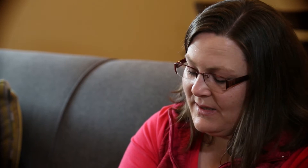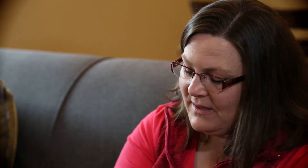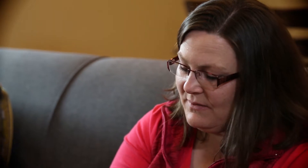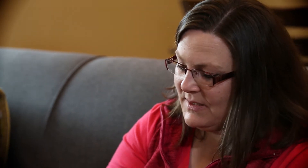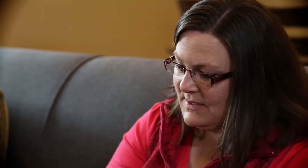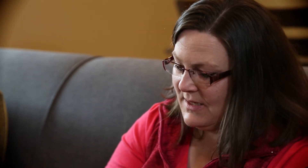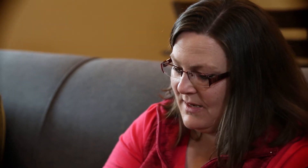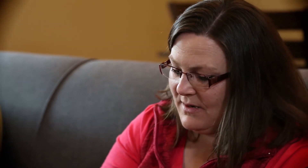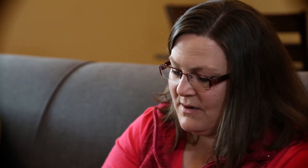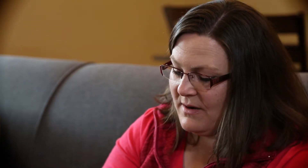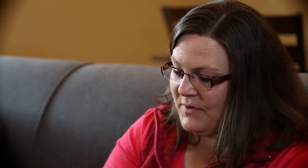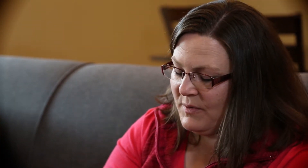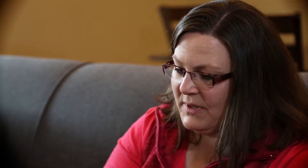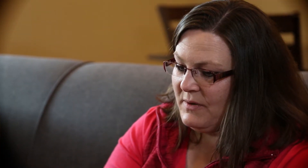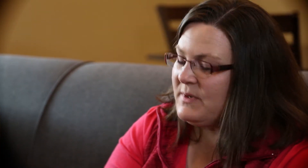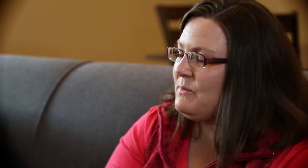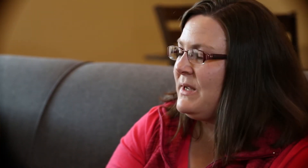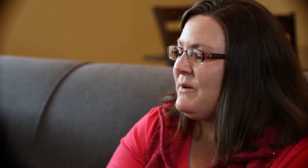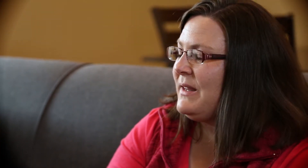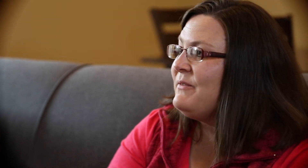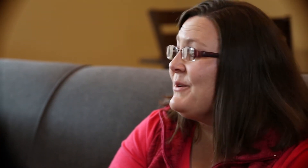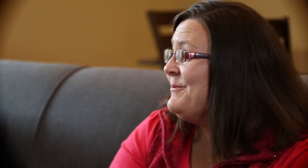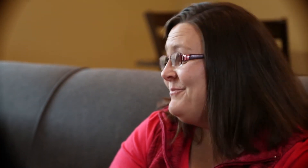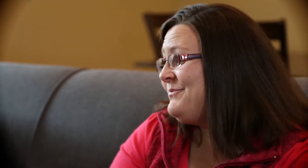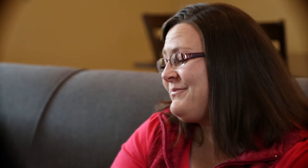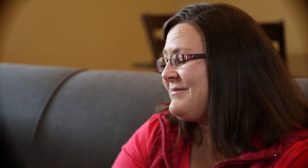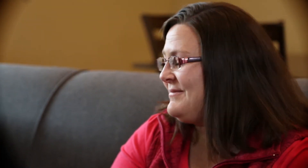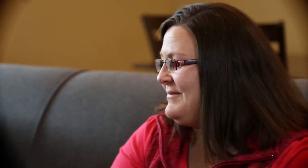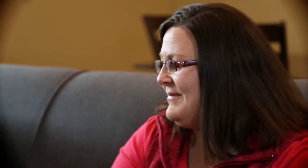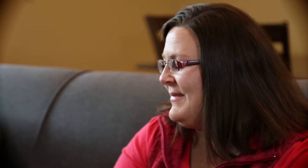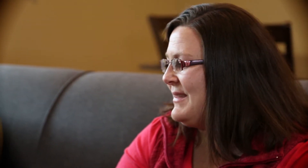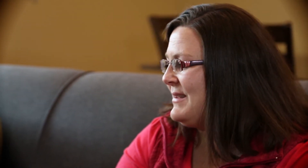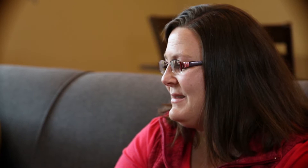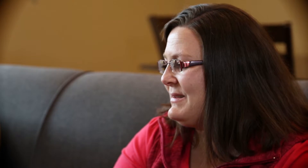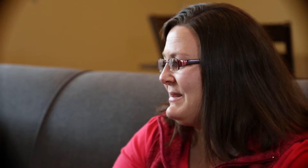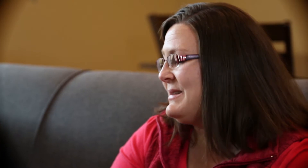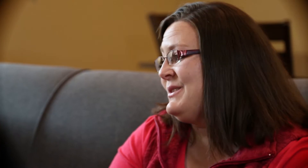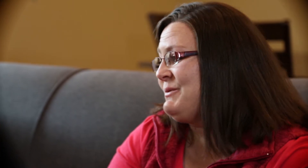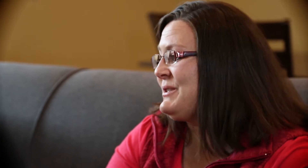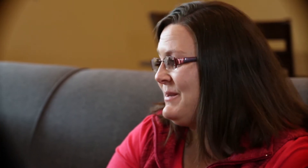The first time Sam said "I love you", that was a big deal.